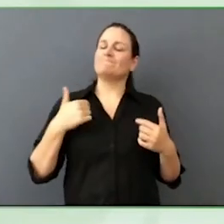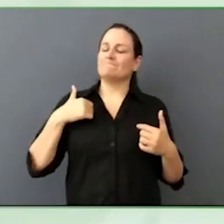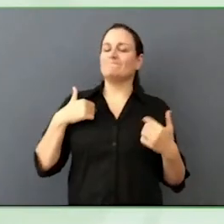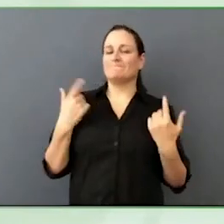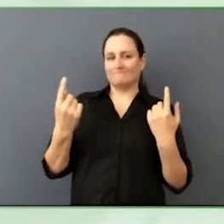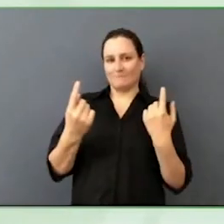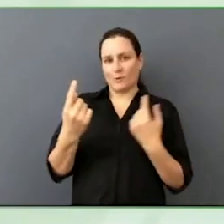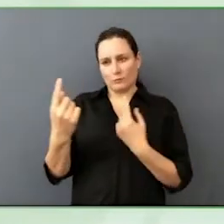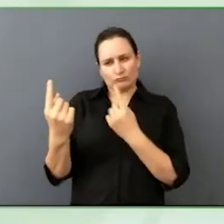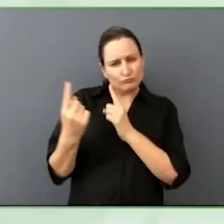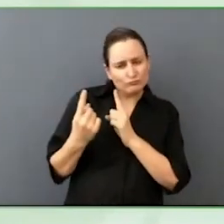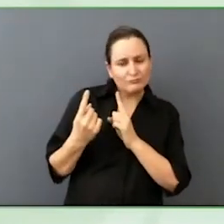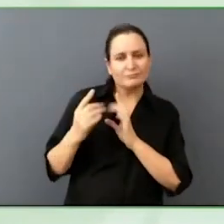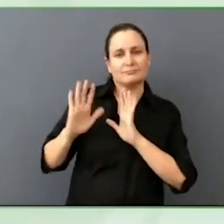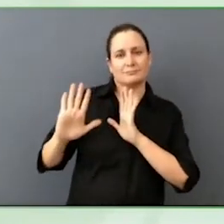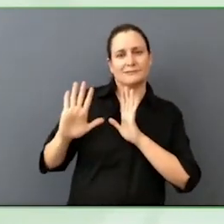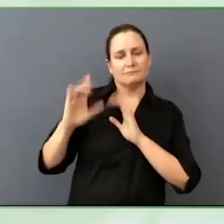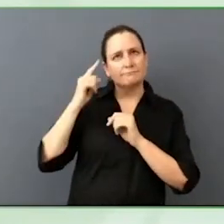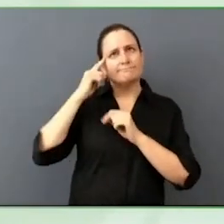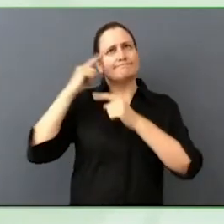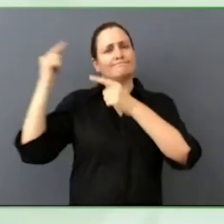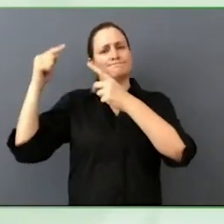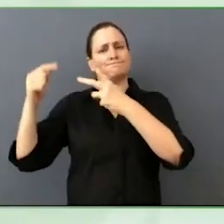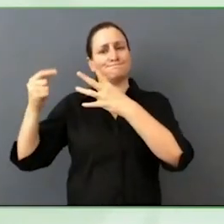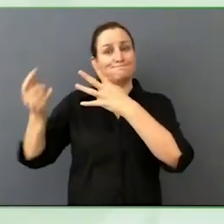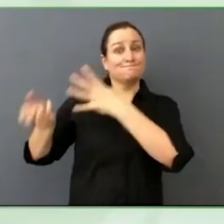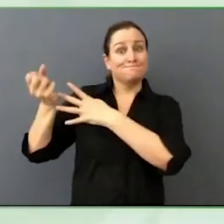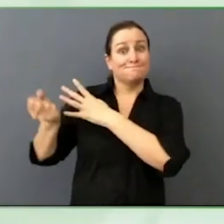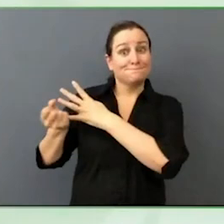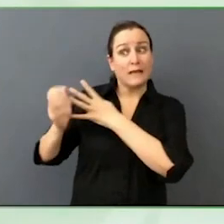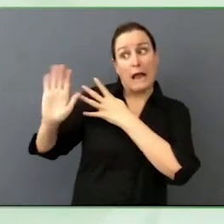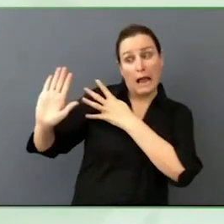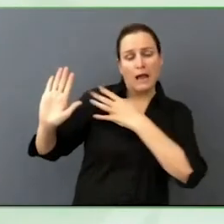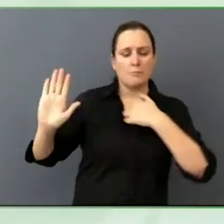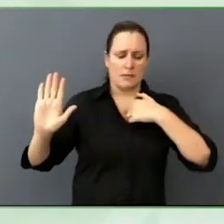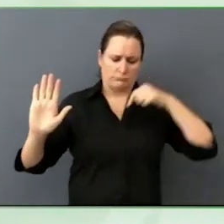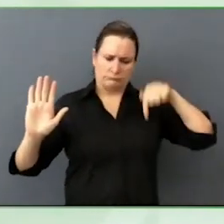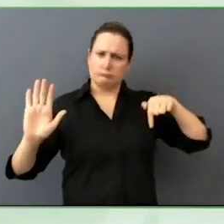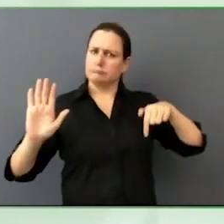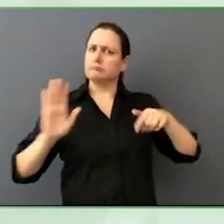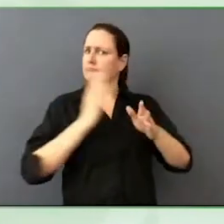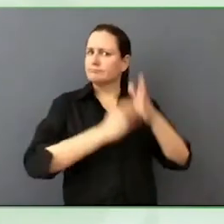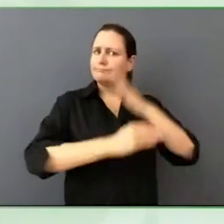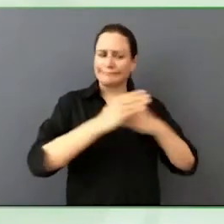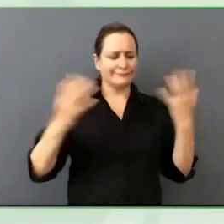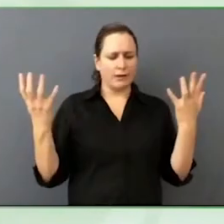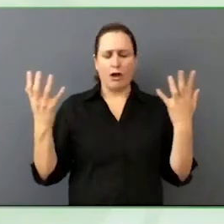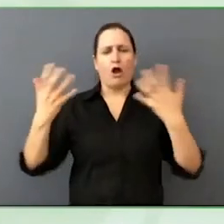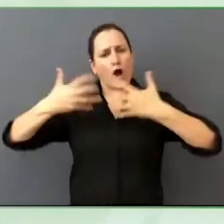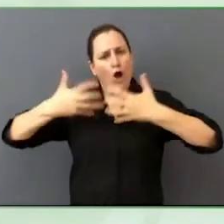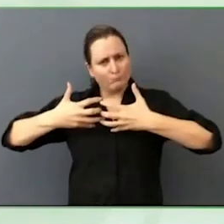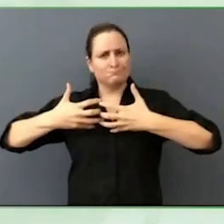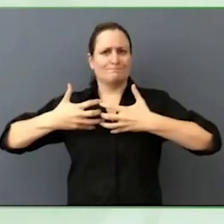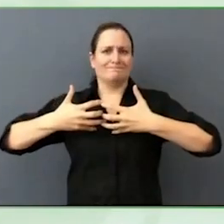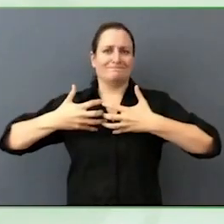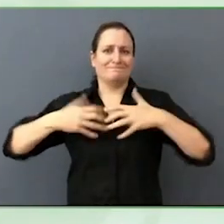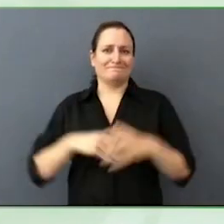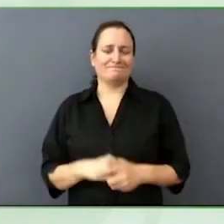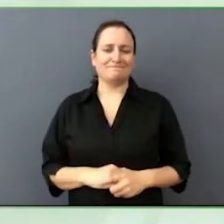Knowing that this is an internal log, rather than a computing interest. I guess you will understand why she impressed me.